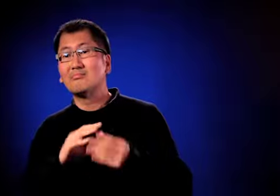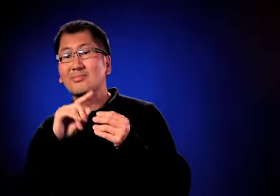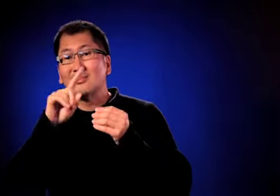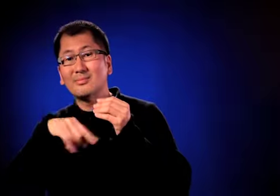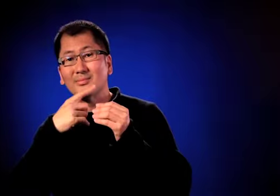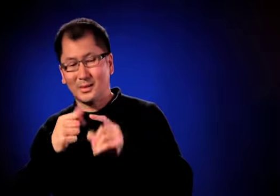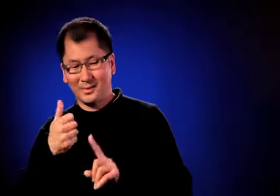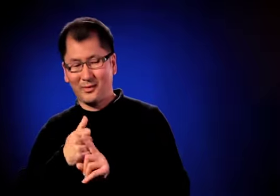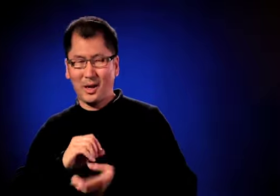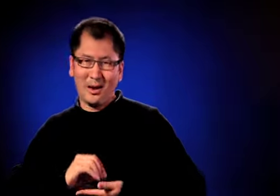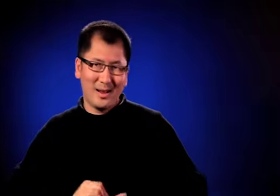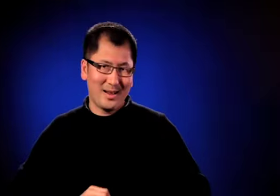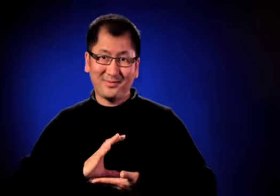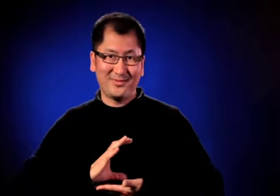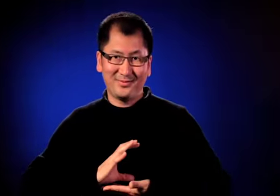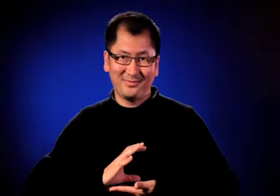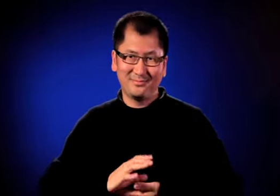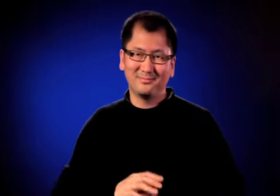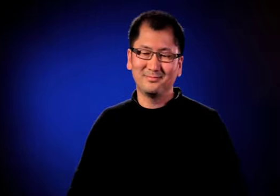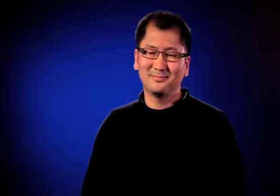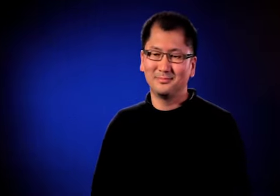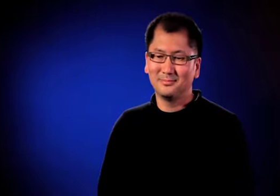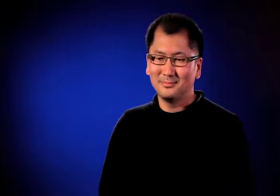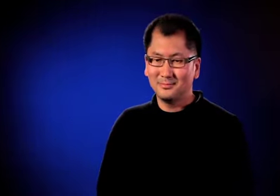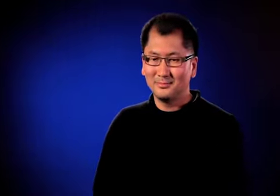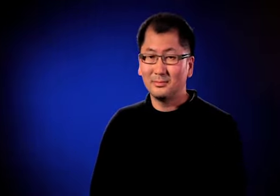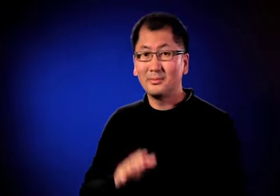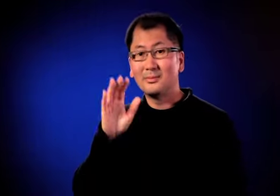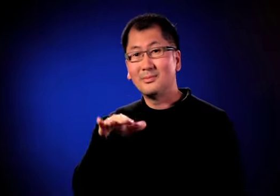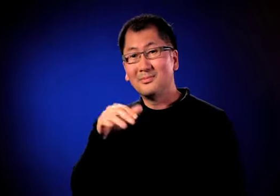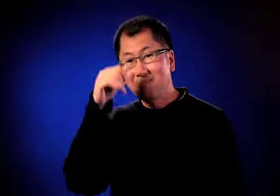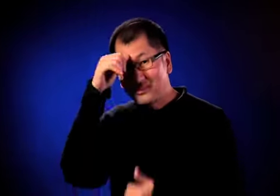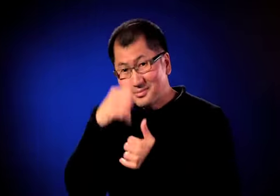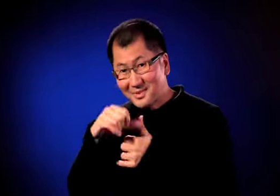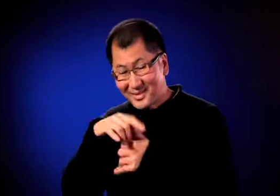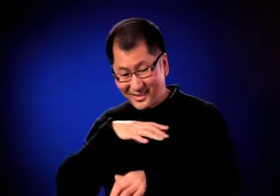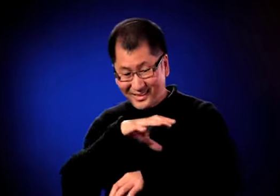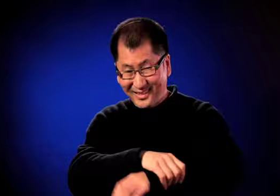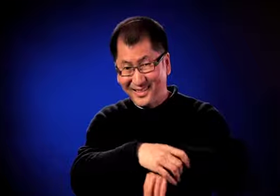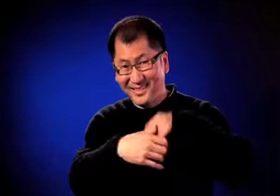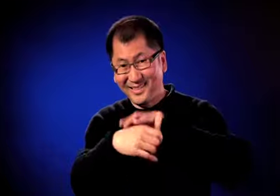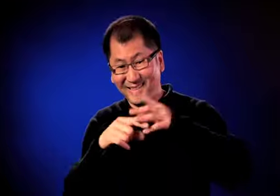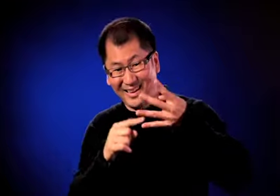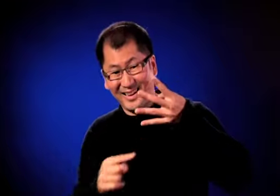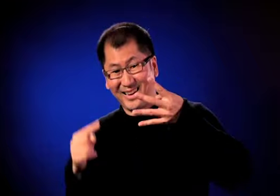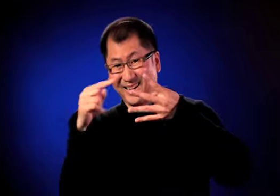The third thing I lost was my self-esteem - my feeling of self-worth.